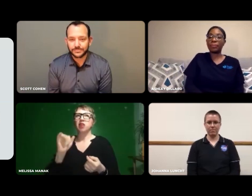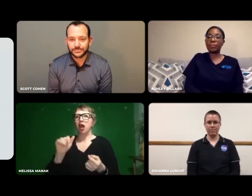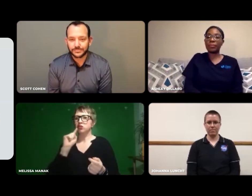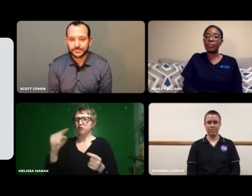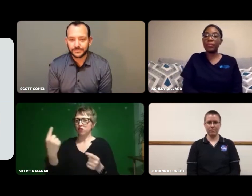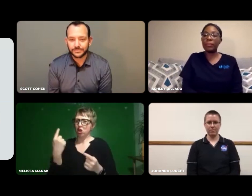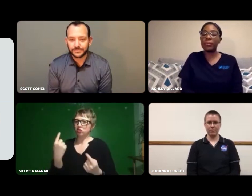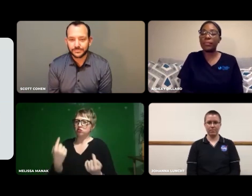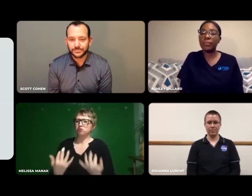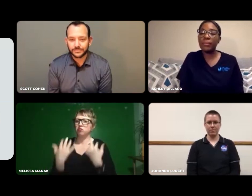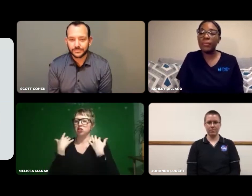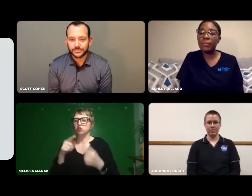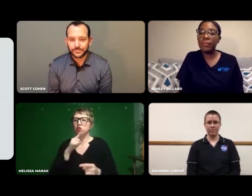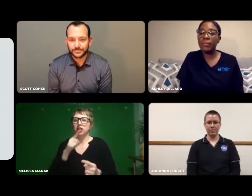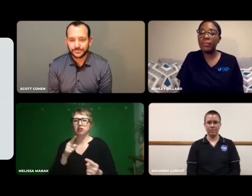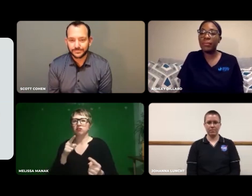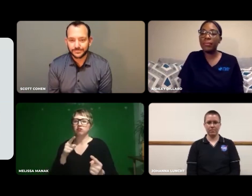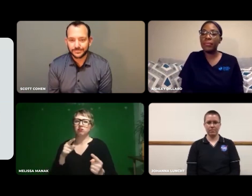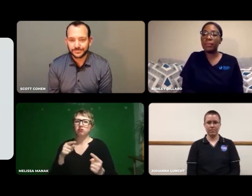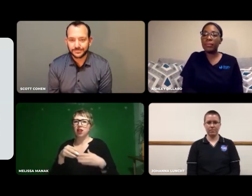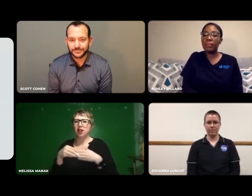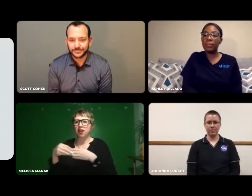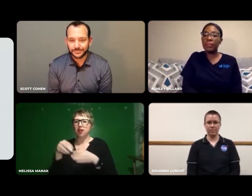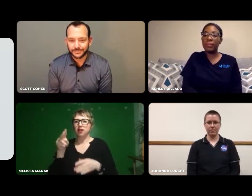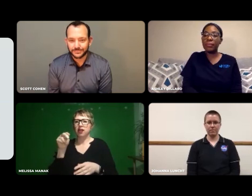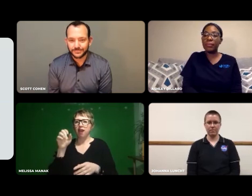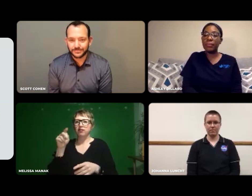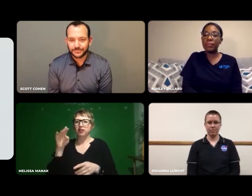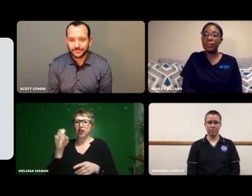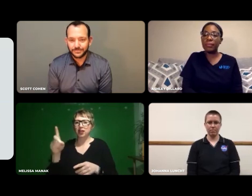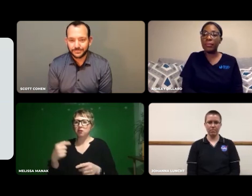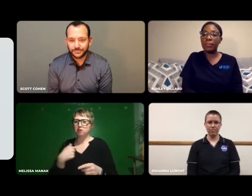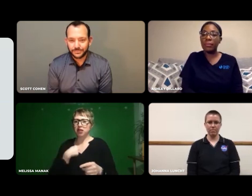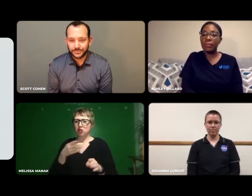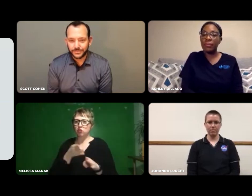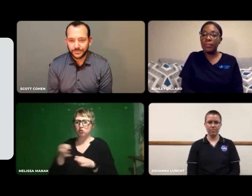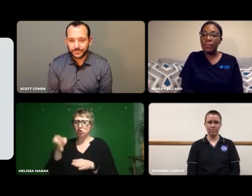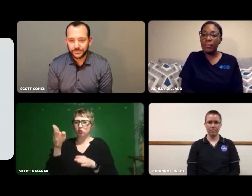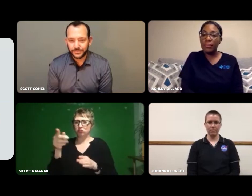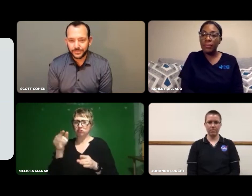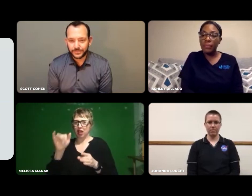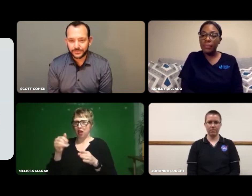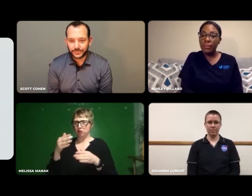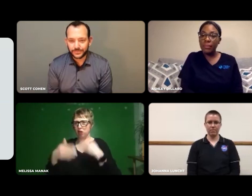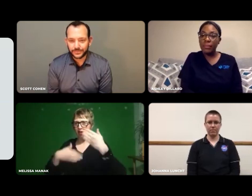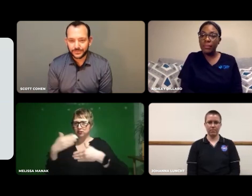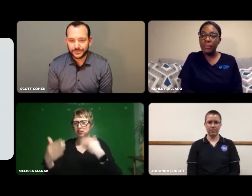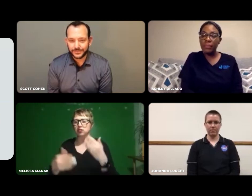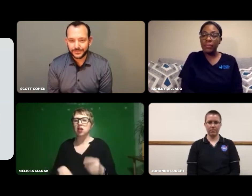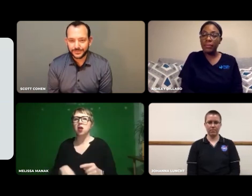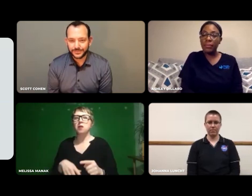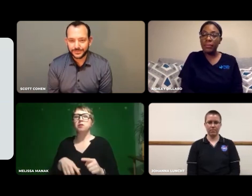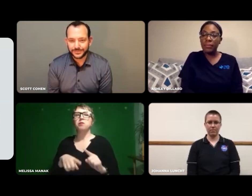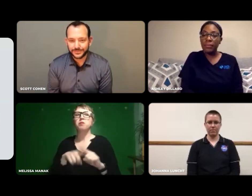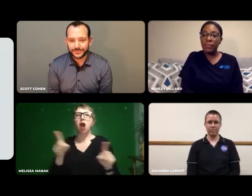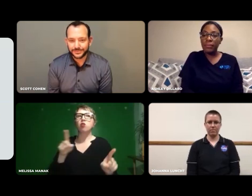That was my first experience, helping me navigate through this process.